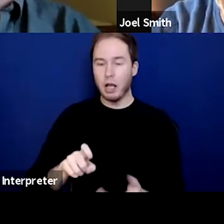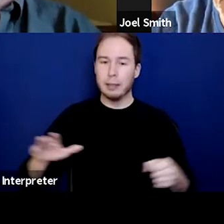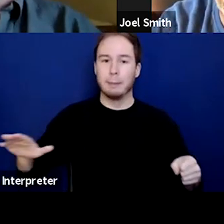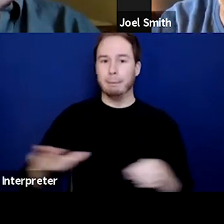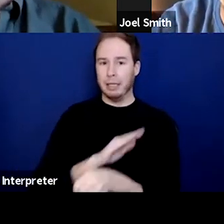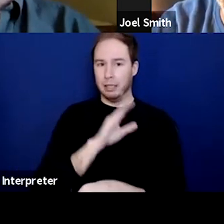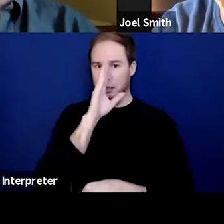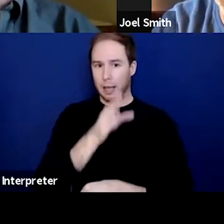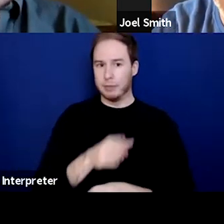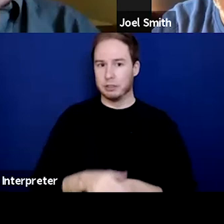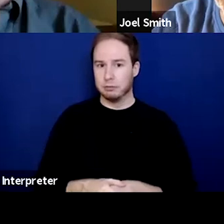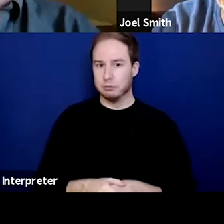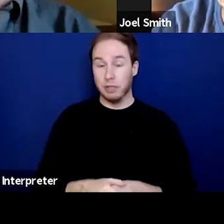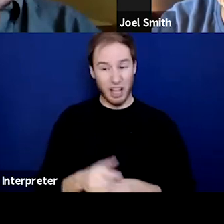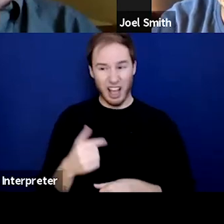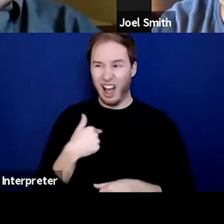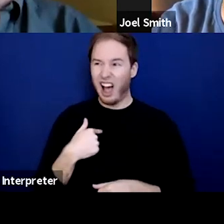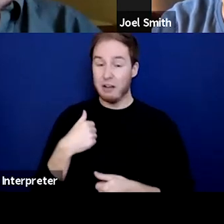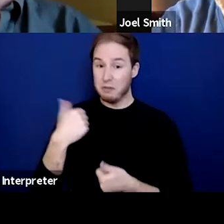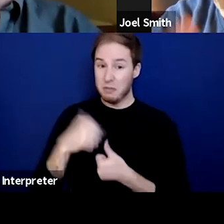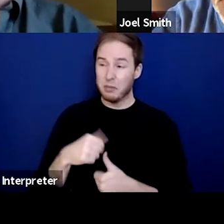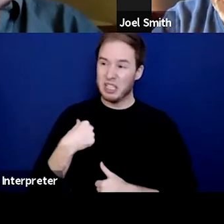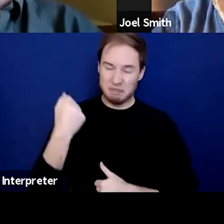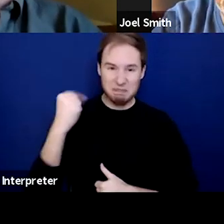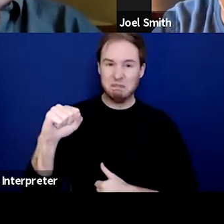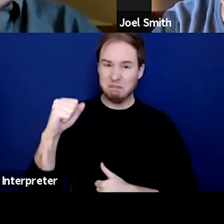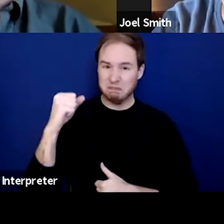And I railed on that. And then I met some people